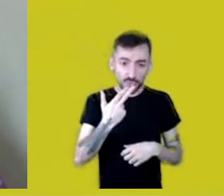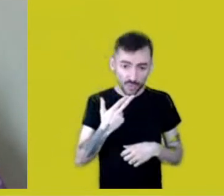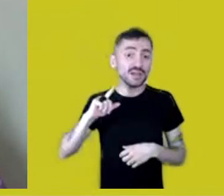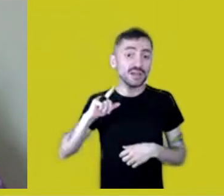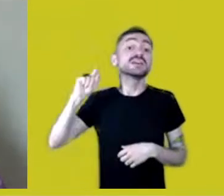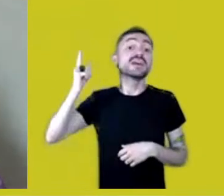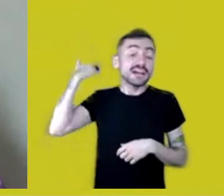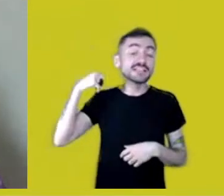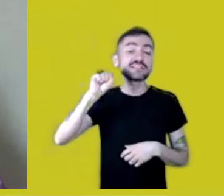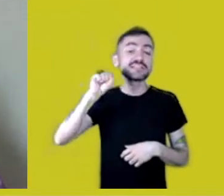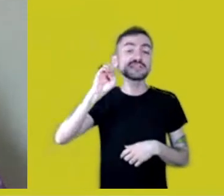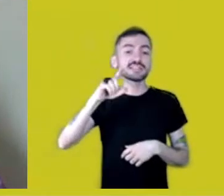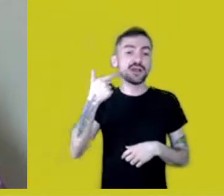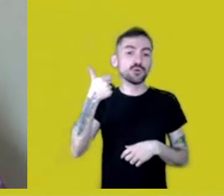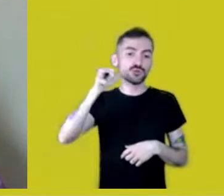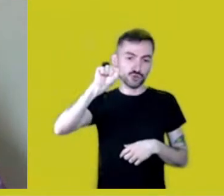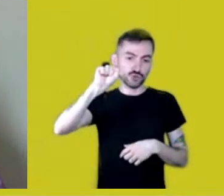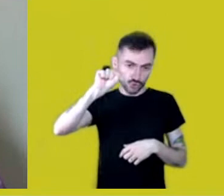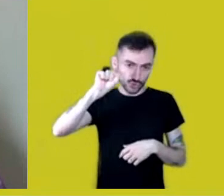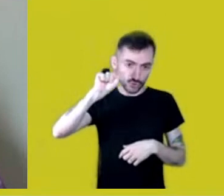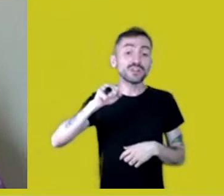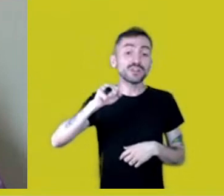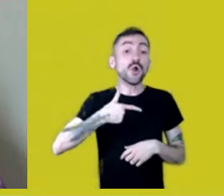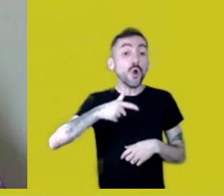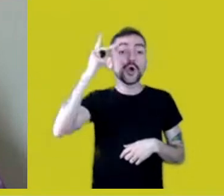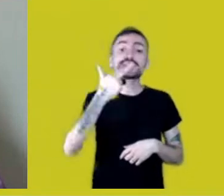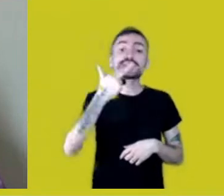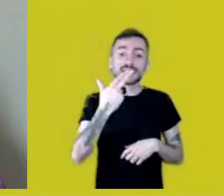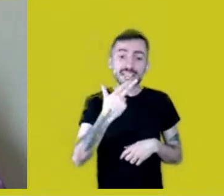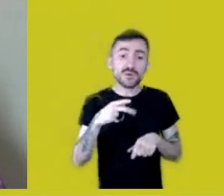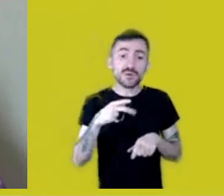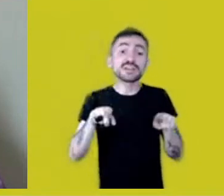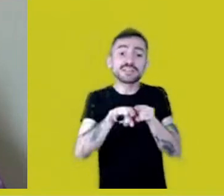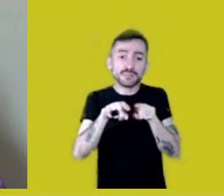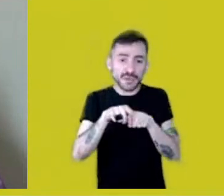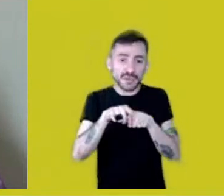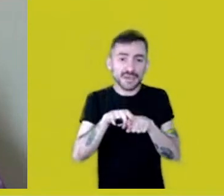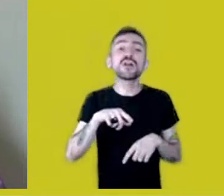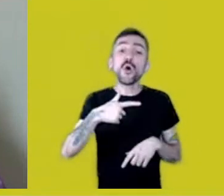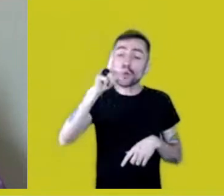and colonization was so violent that even Nheengatu was taken from us.